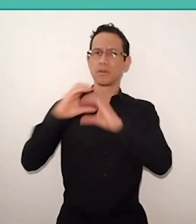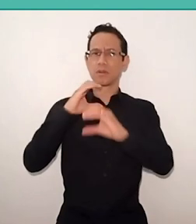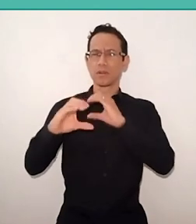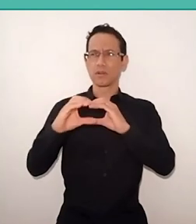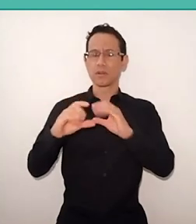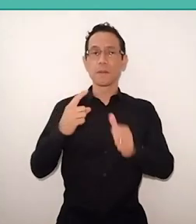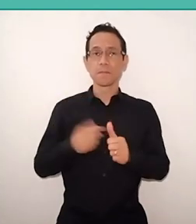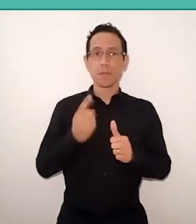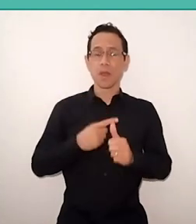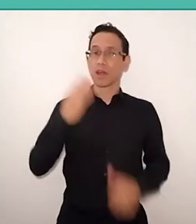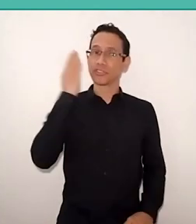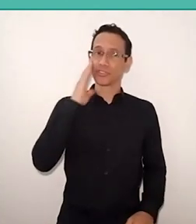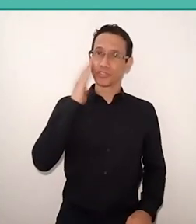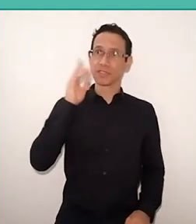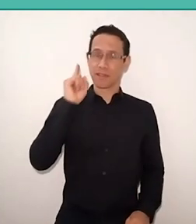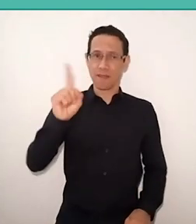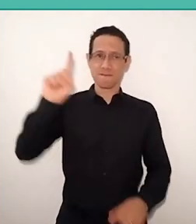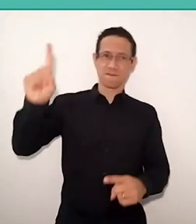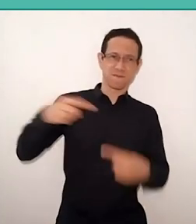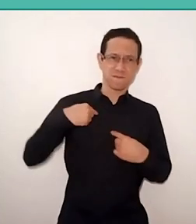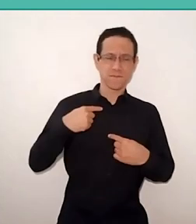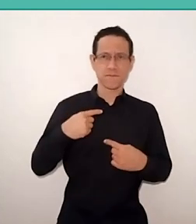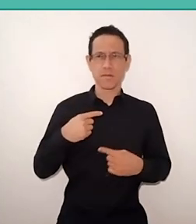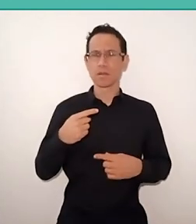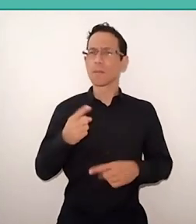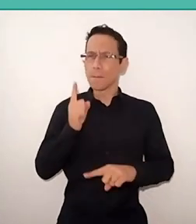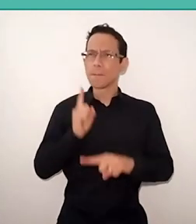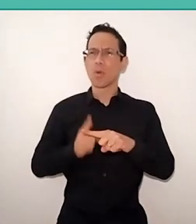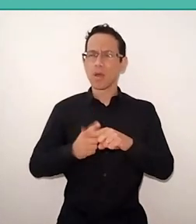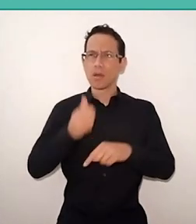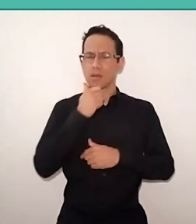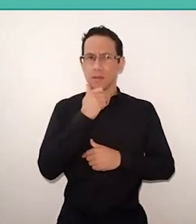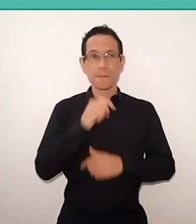So it's not that gospel expression, if I slap you in the face, you turn the other cheek, for him to give another slap,